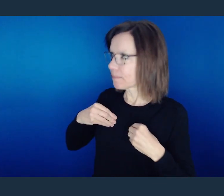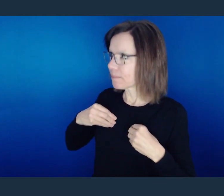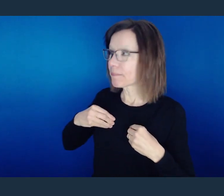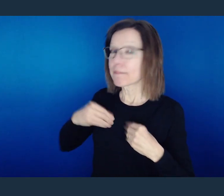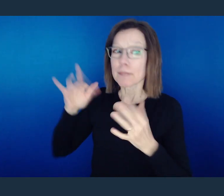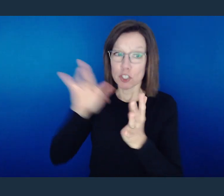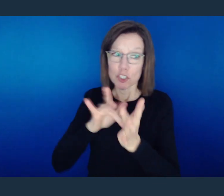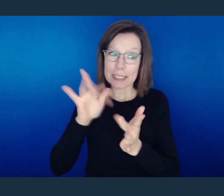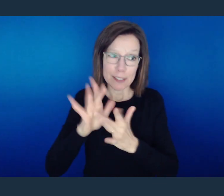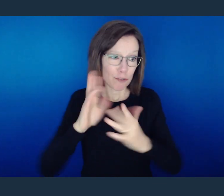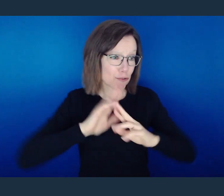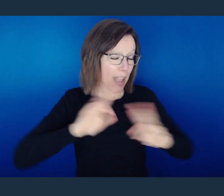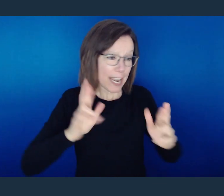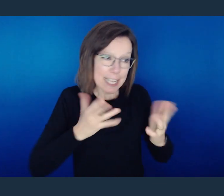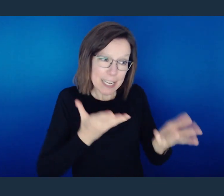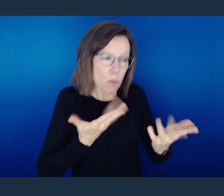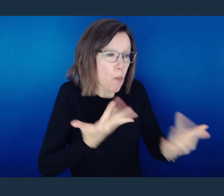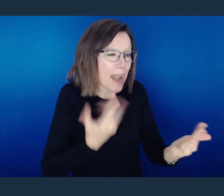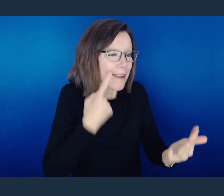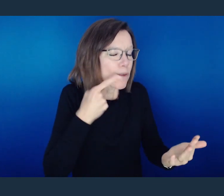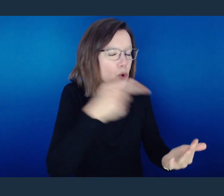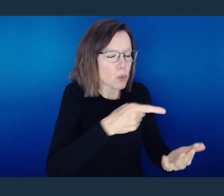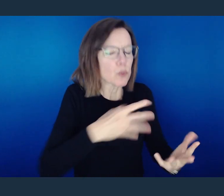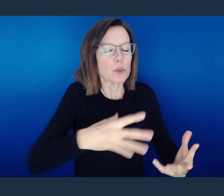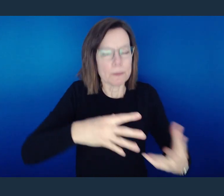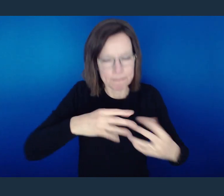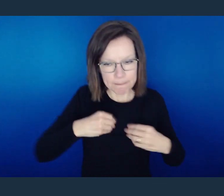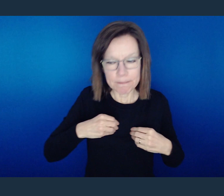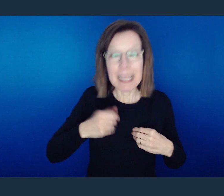He's done the work. He is just waiting for your hand.